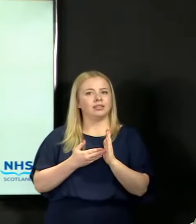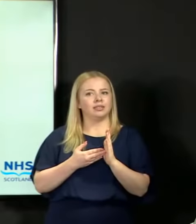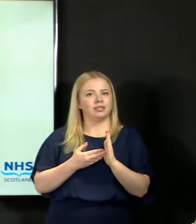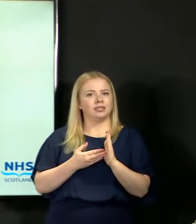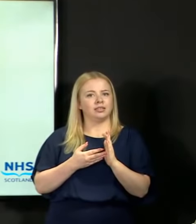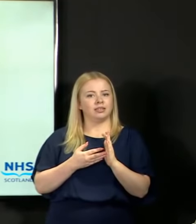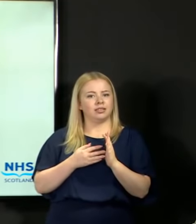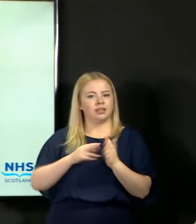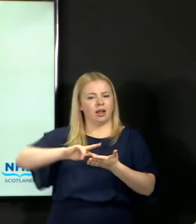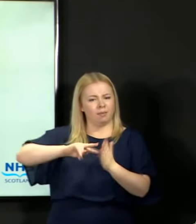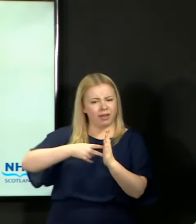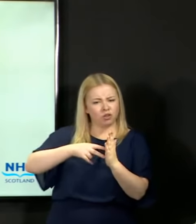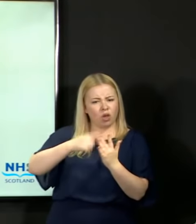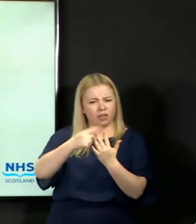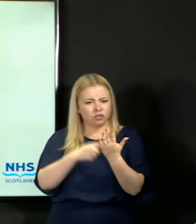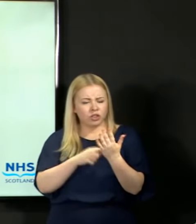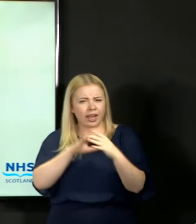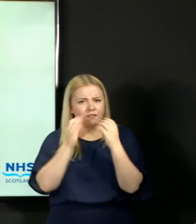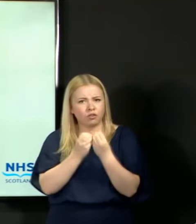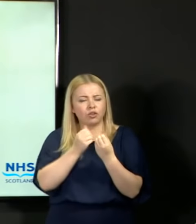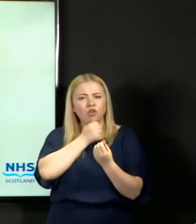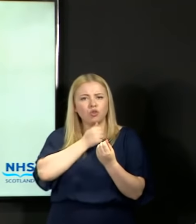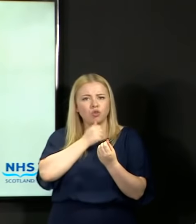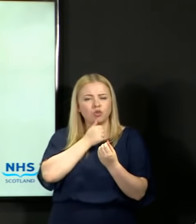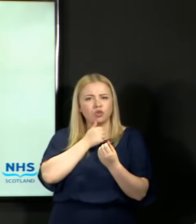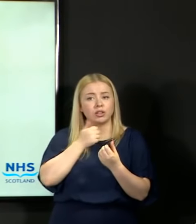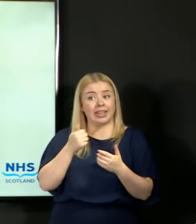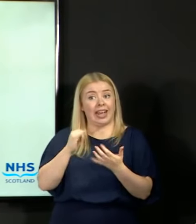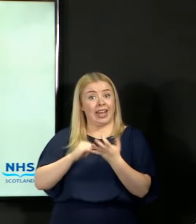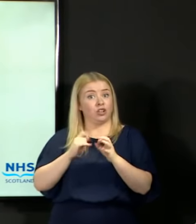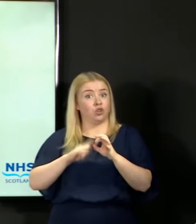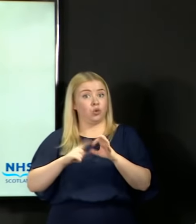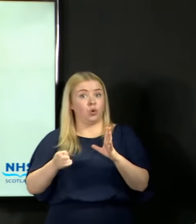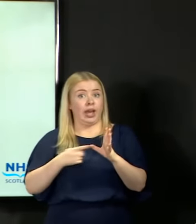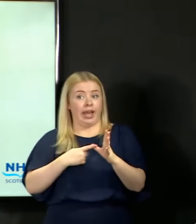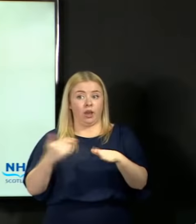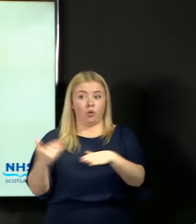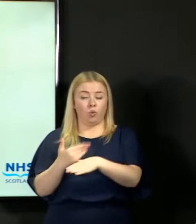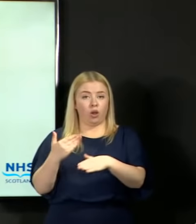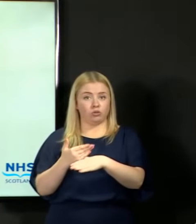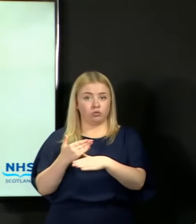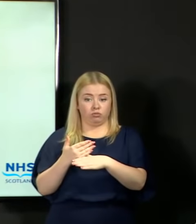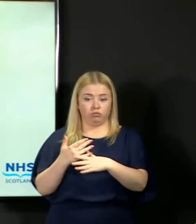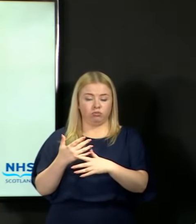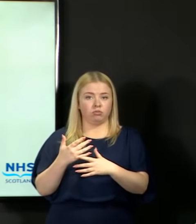the SQA has worked on, according to a certain number of principles, and absolutely at the